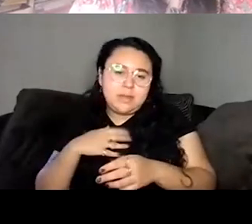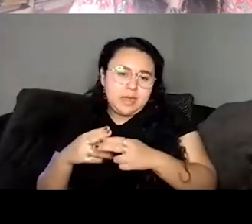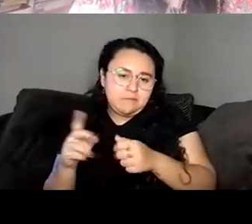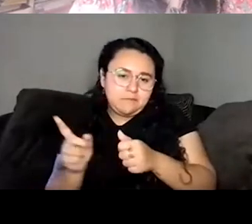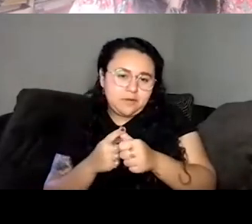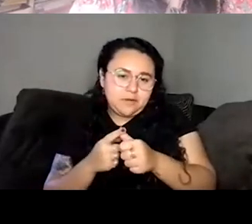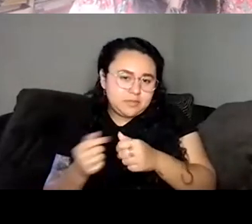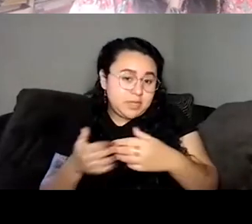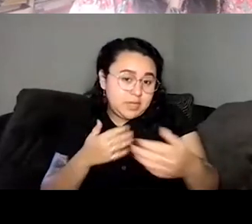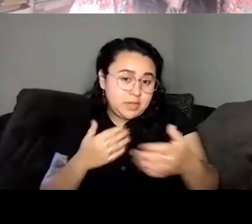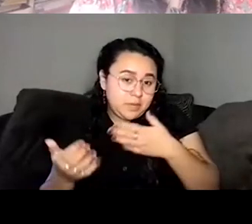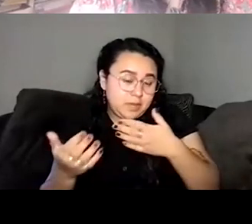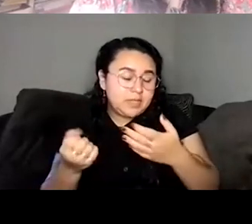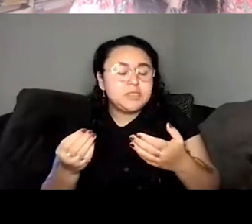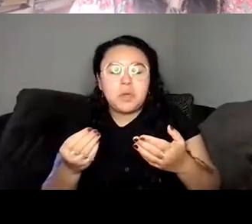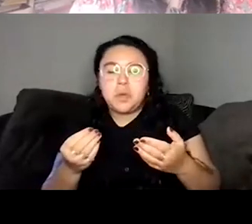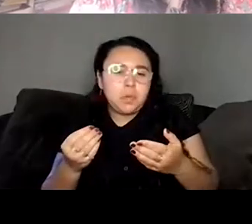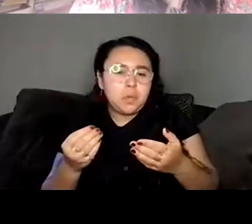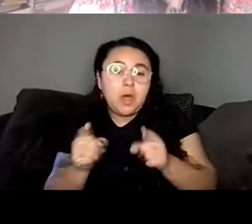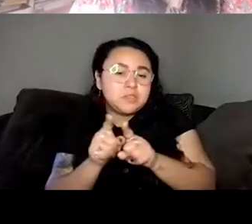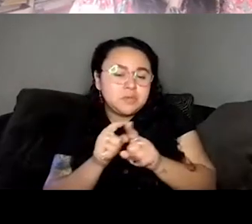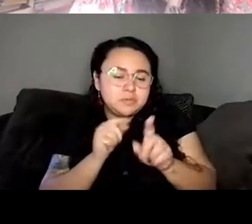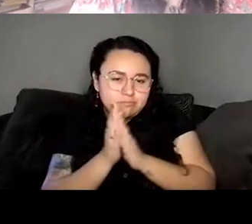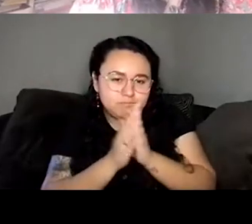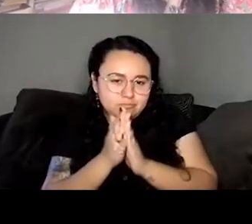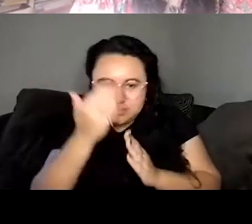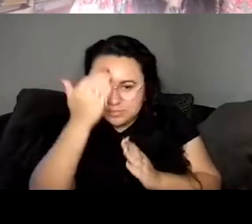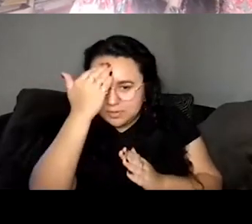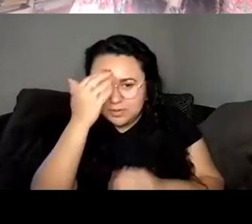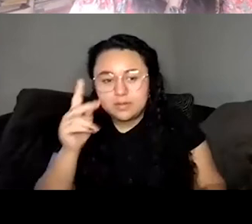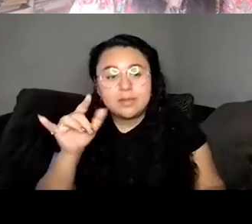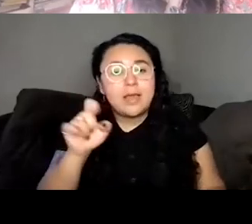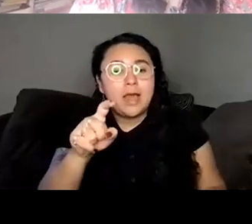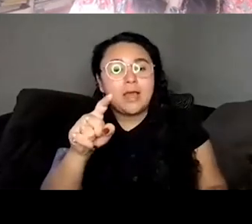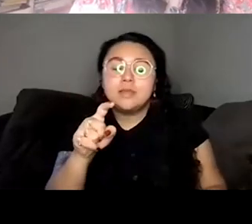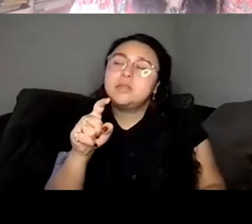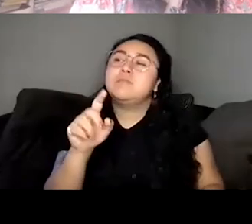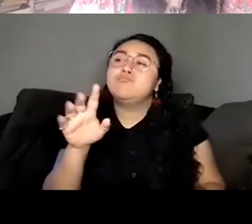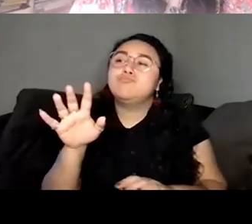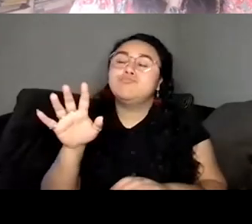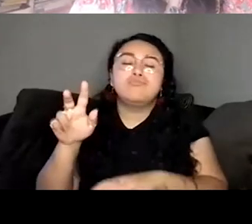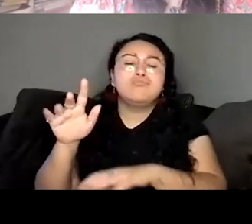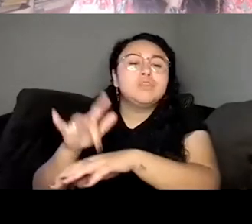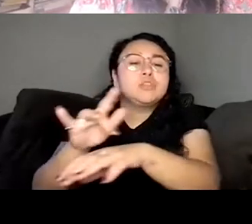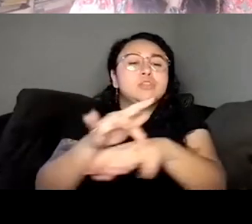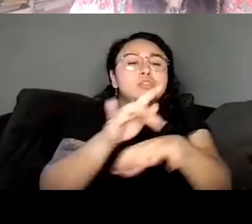been able to bop around in the world doing all these readings. What has your favorite